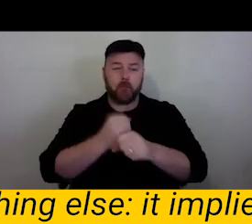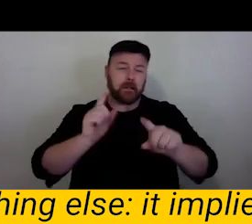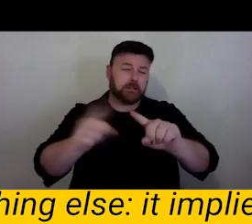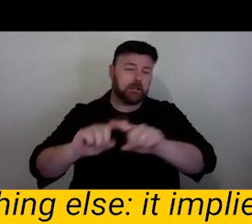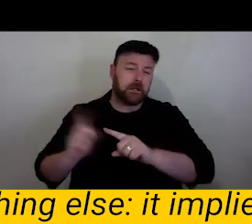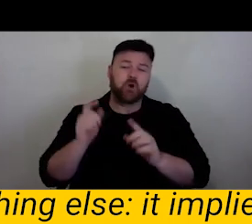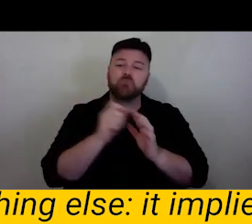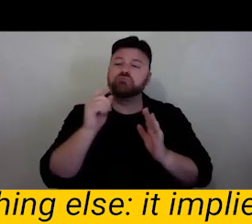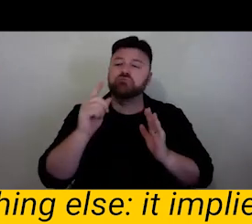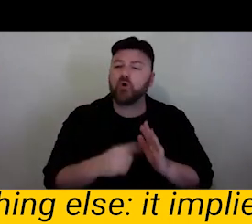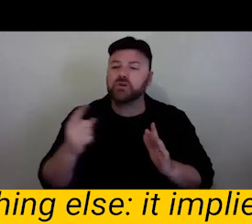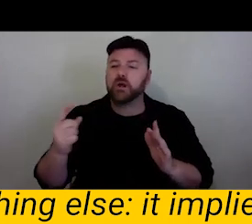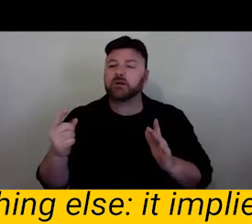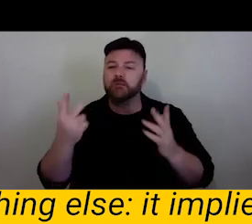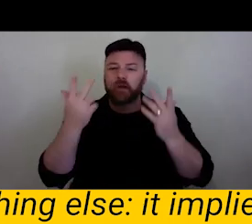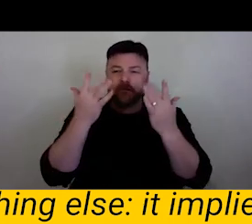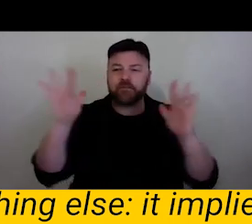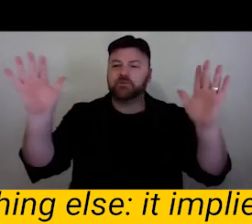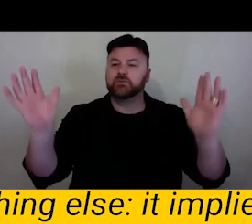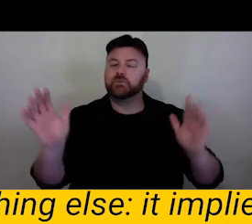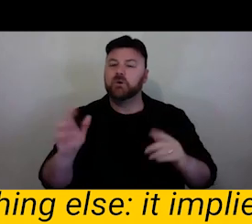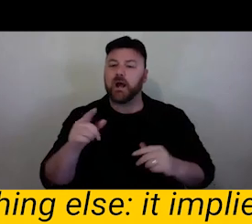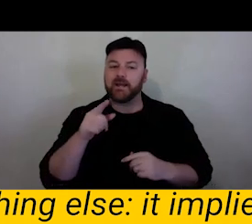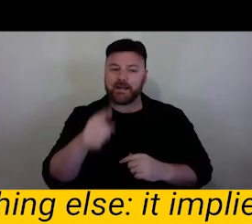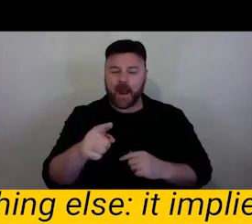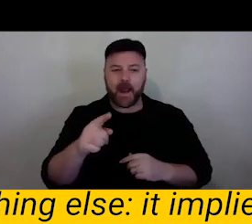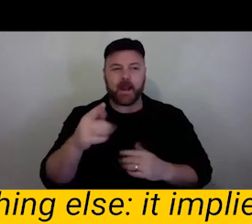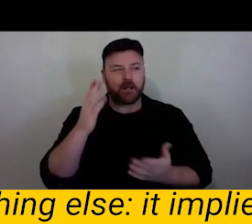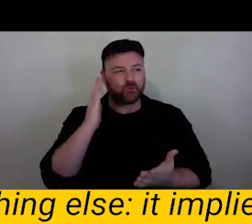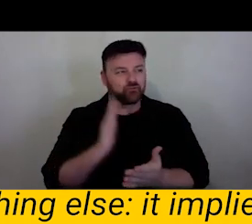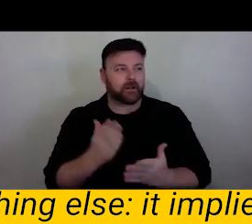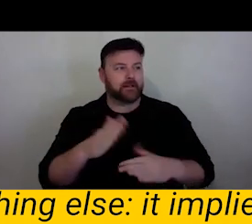and really cemented this idea of experimentation. This model evolved